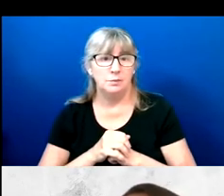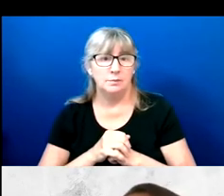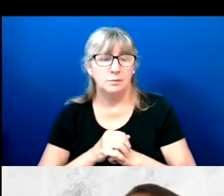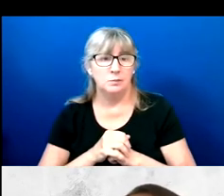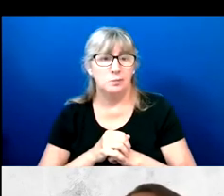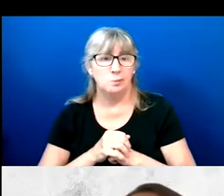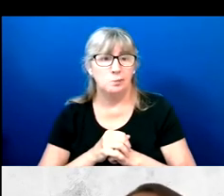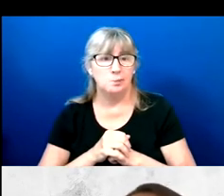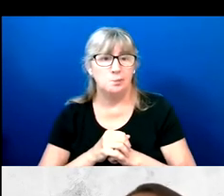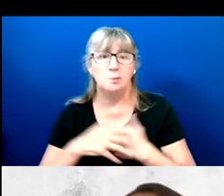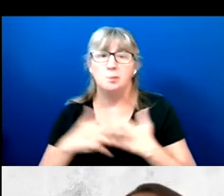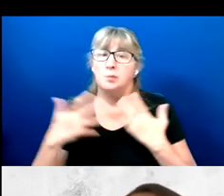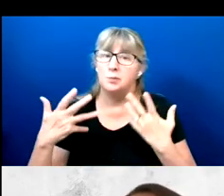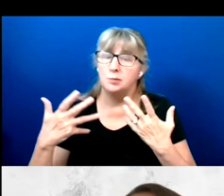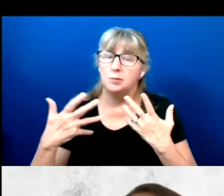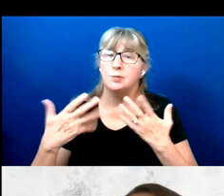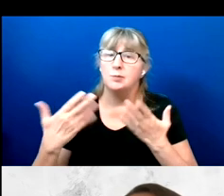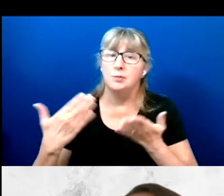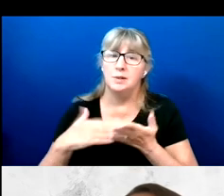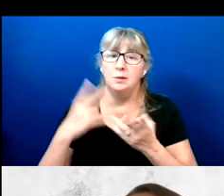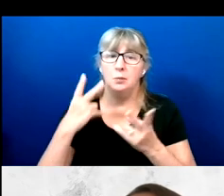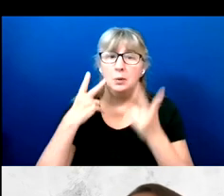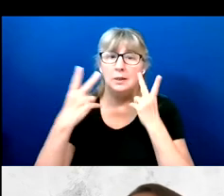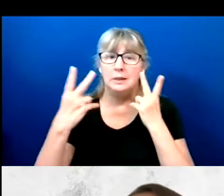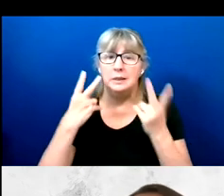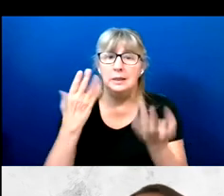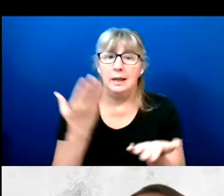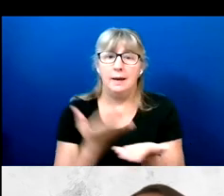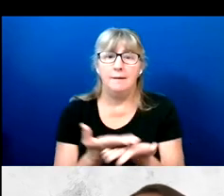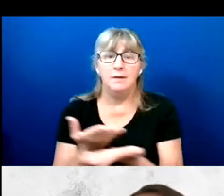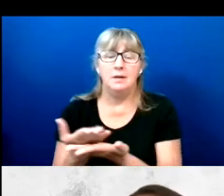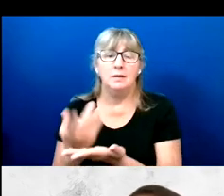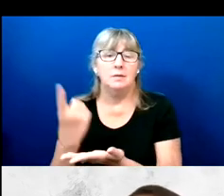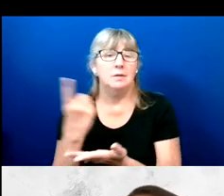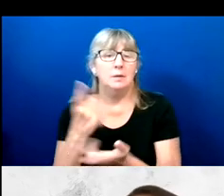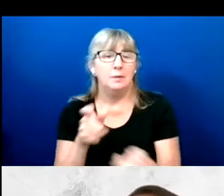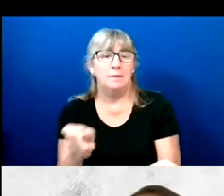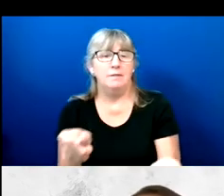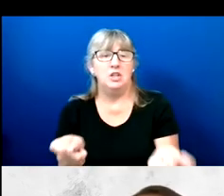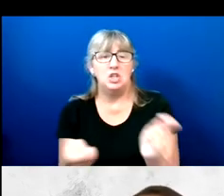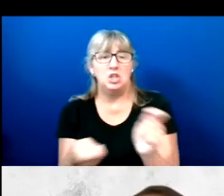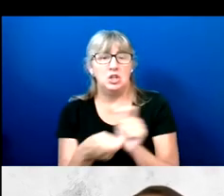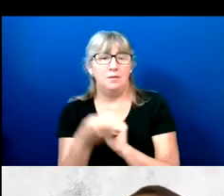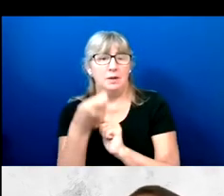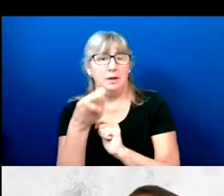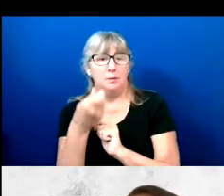So we do, again, see evidence of something of a shift, the less pronounced and likely